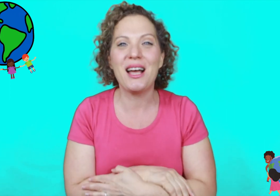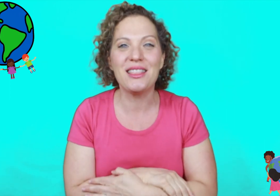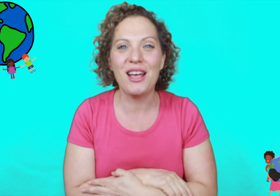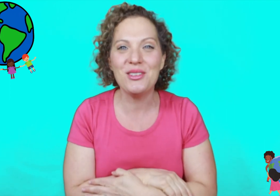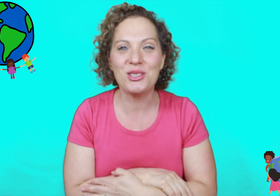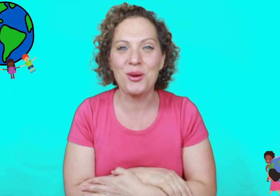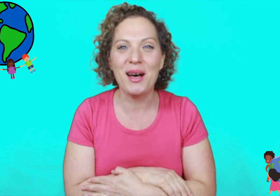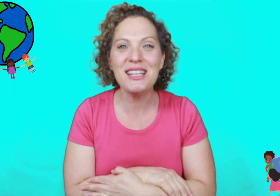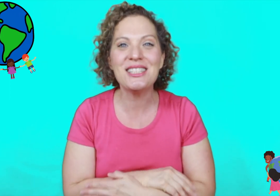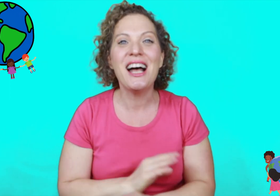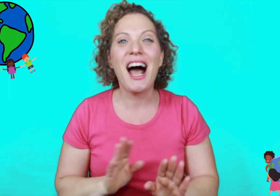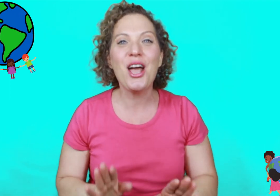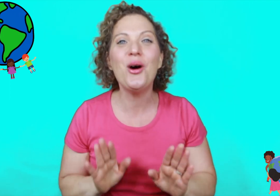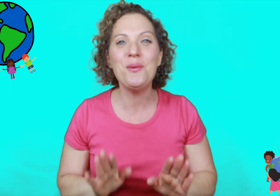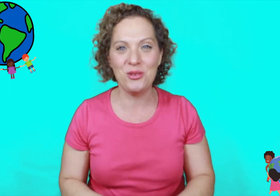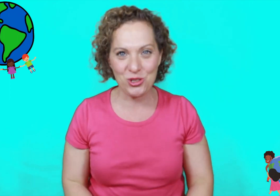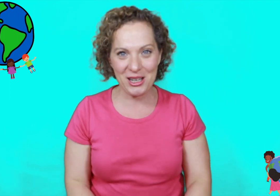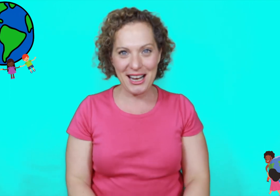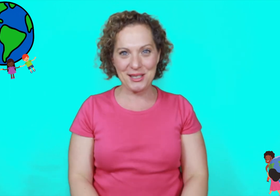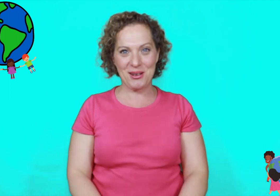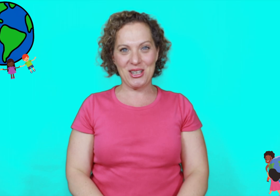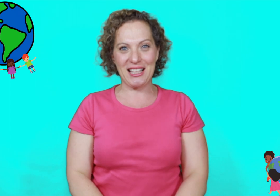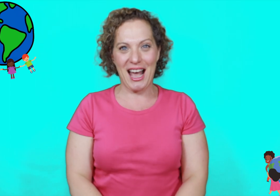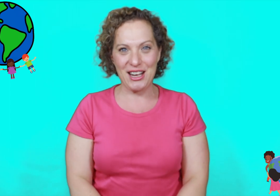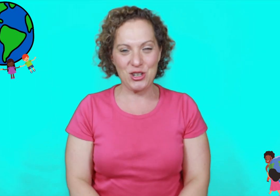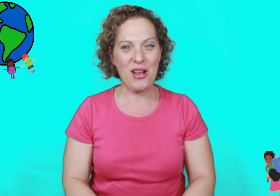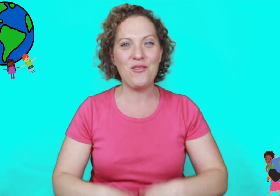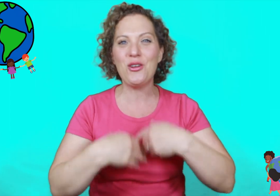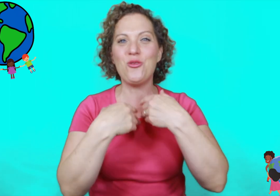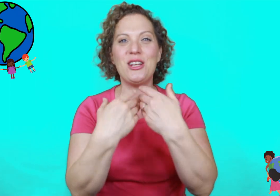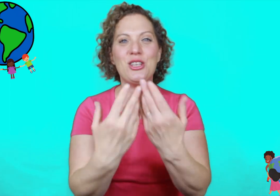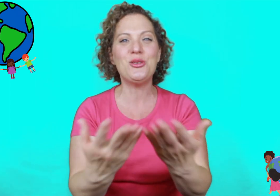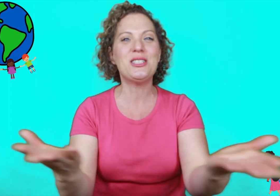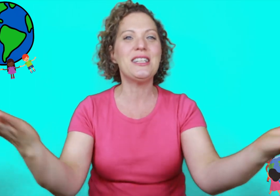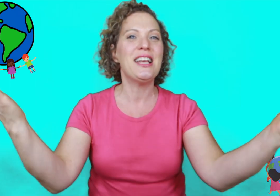i love it so much i hope you enjoyed it as much as i do and feel free to use it